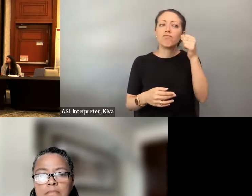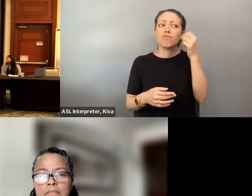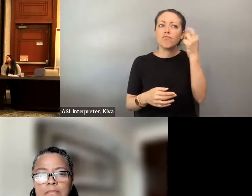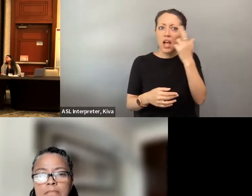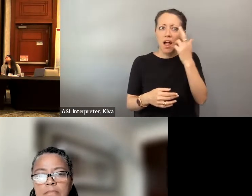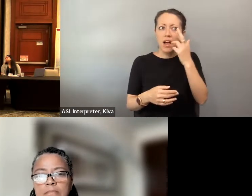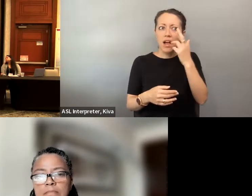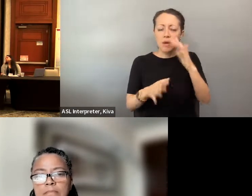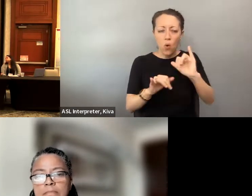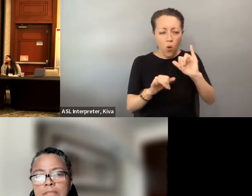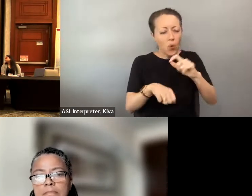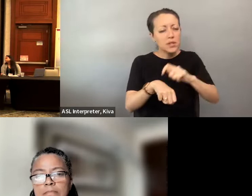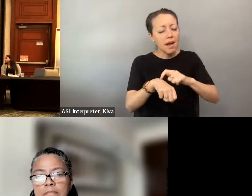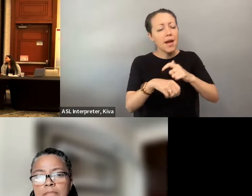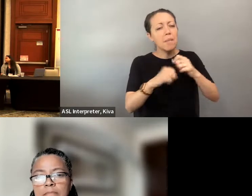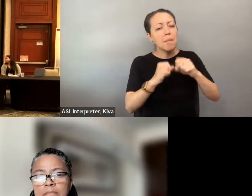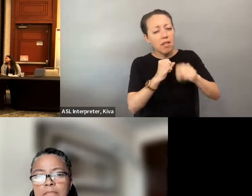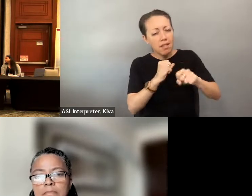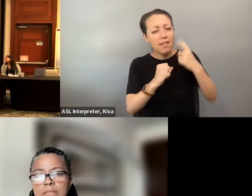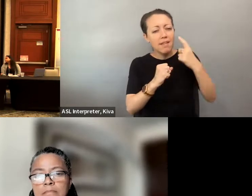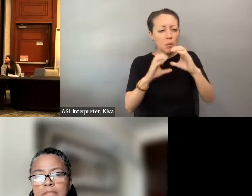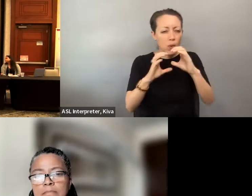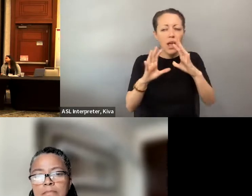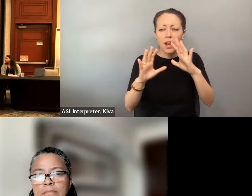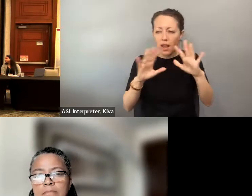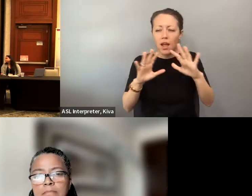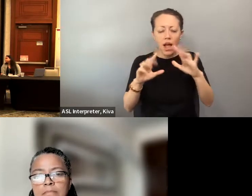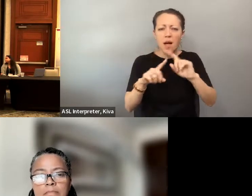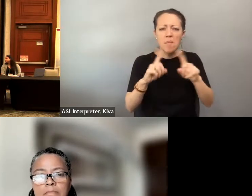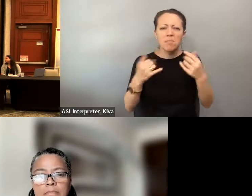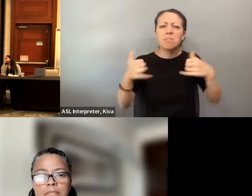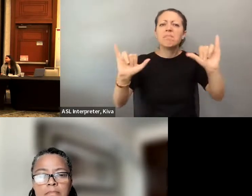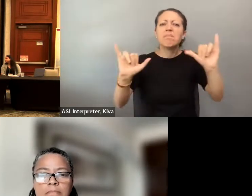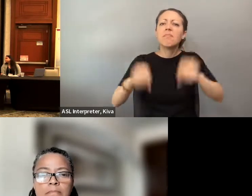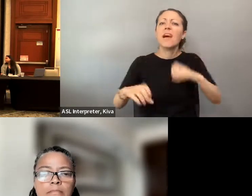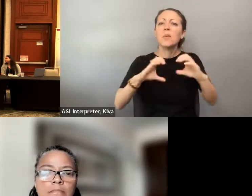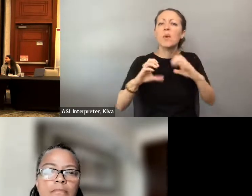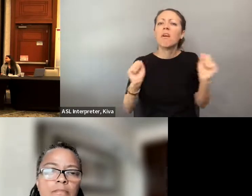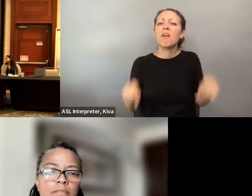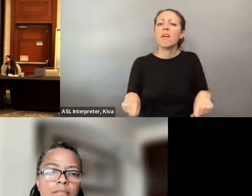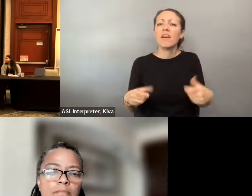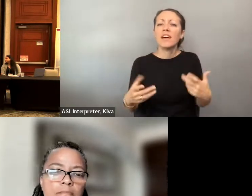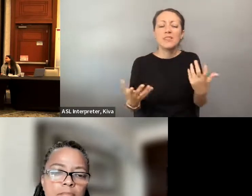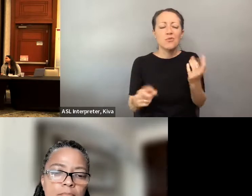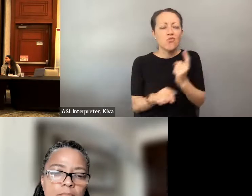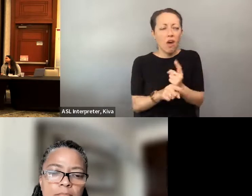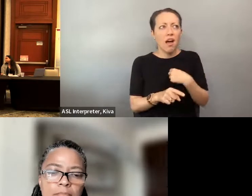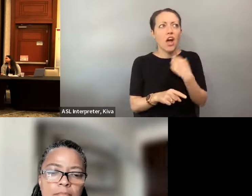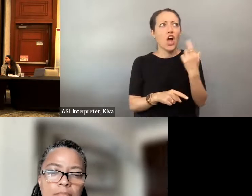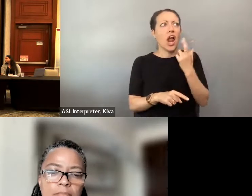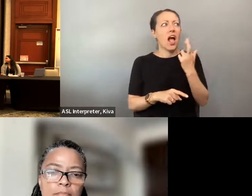though, that they were missing anything. You know, it took us a little more time to communicate, but it's really It took us a little more time to communicate, but it's really different, and it's really open.